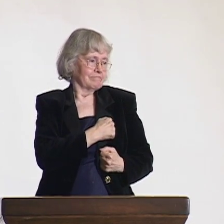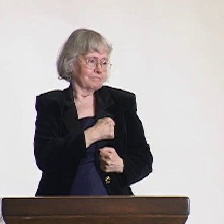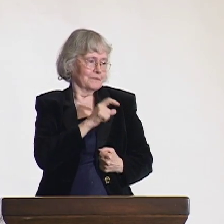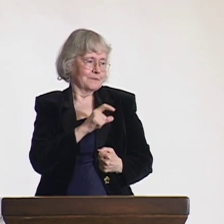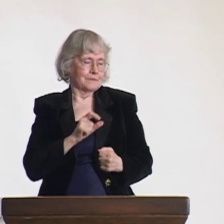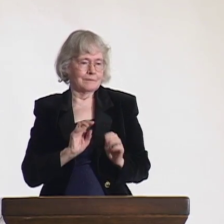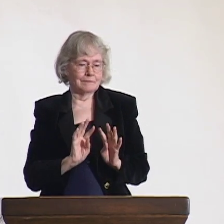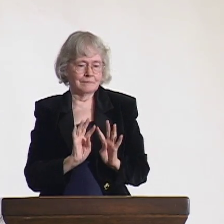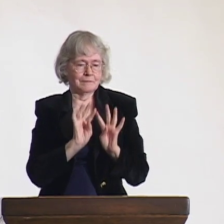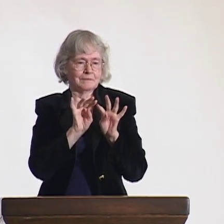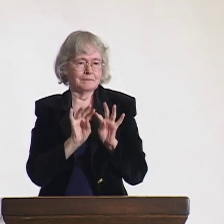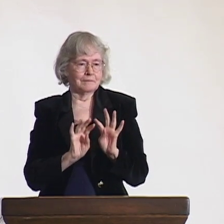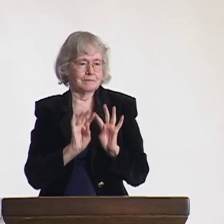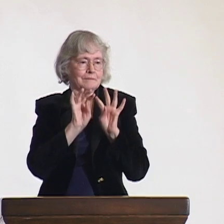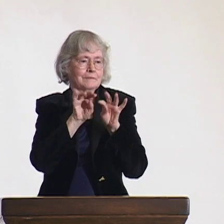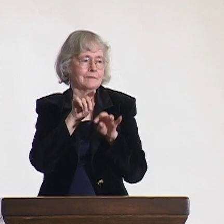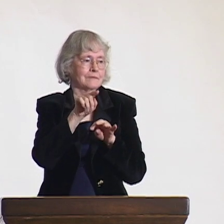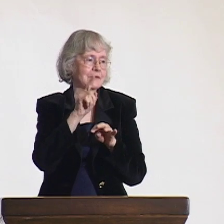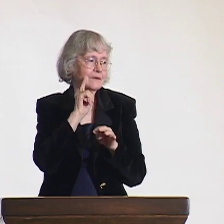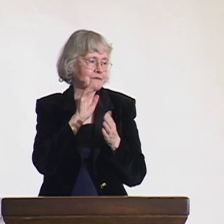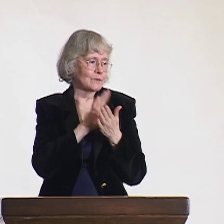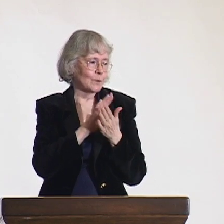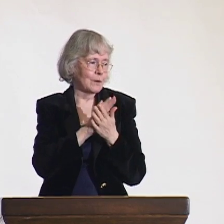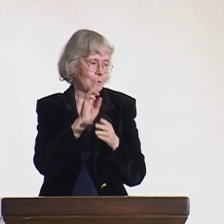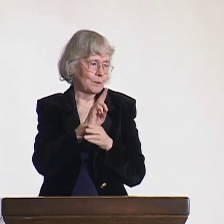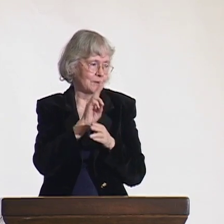and she would face sexual abuse from the military personnel...